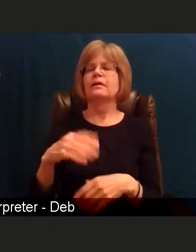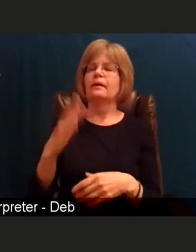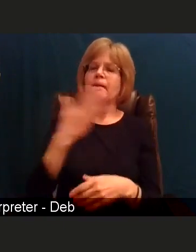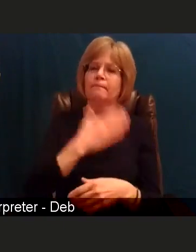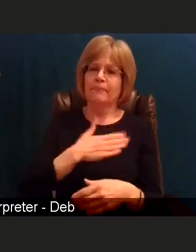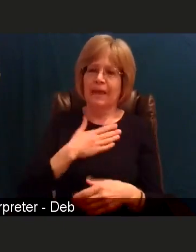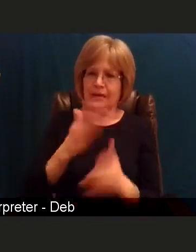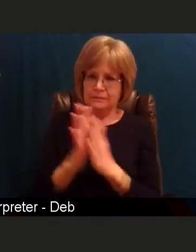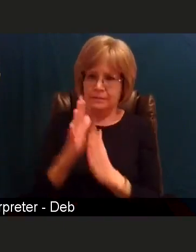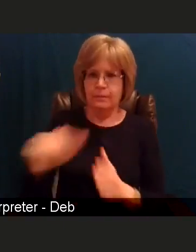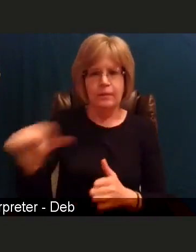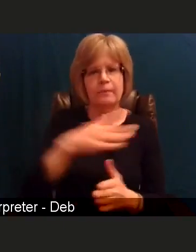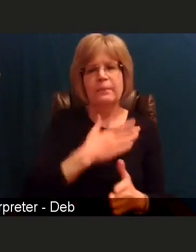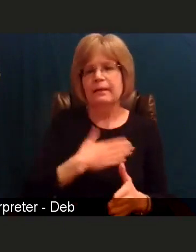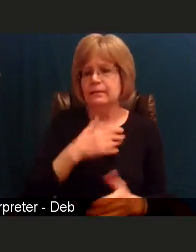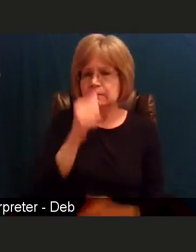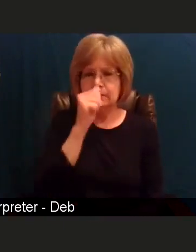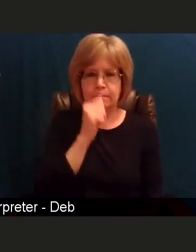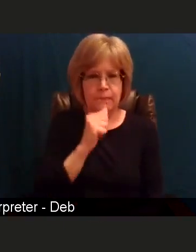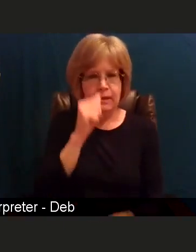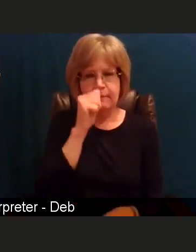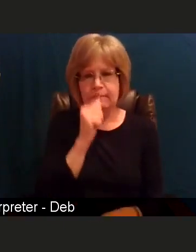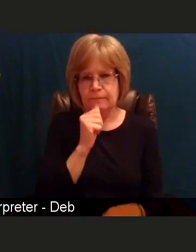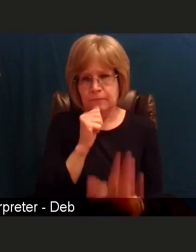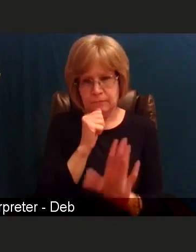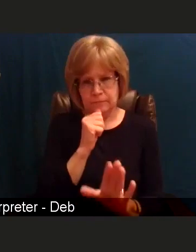and remember, the rollout is expected to occur